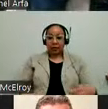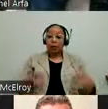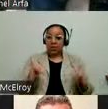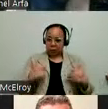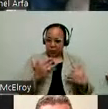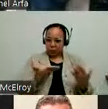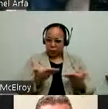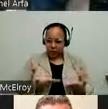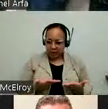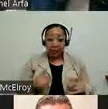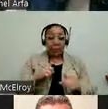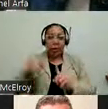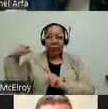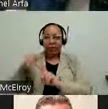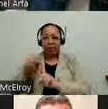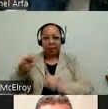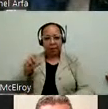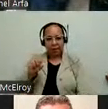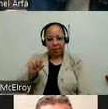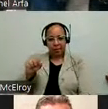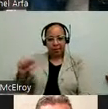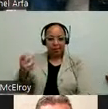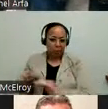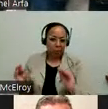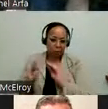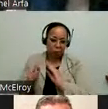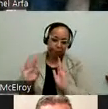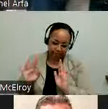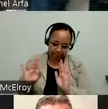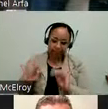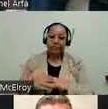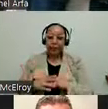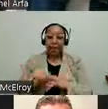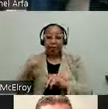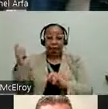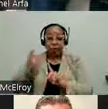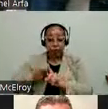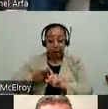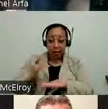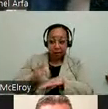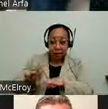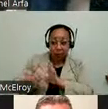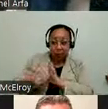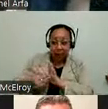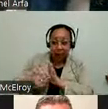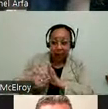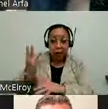not funded by the Social Security Administration anymore. When that grant becomes available, for years from now we will absolutely reapply for